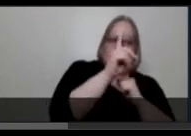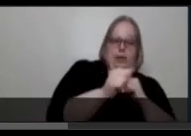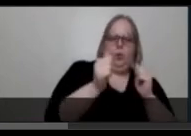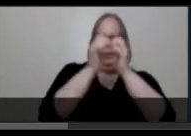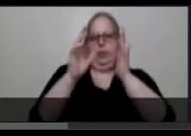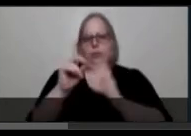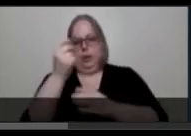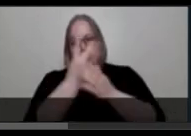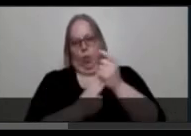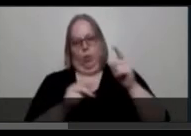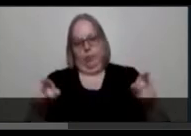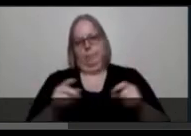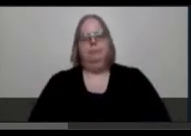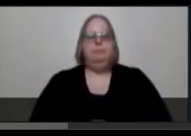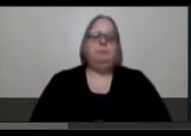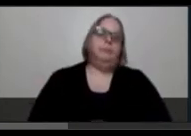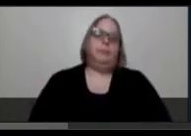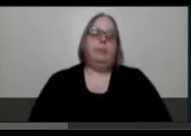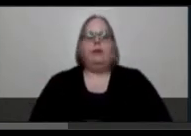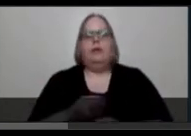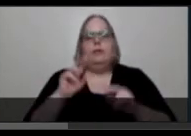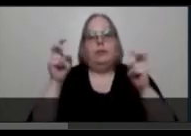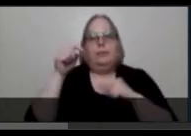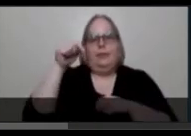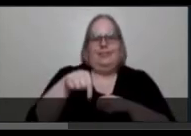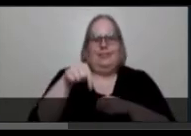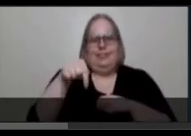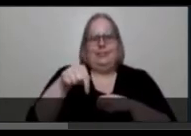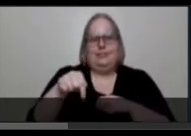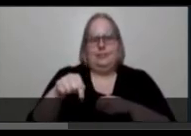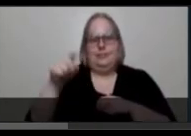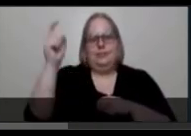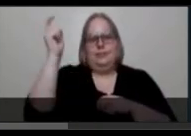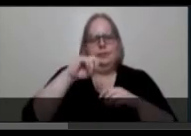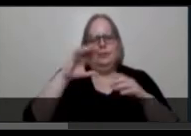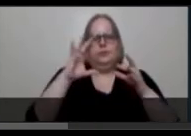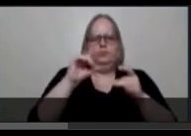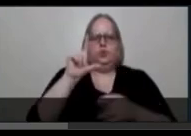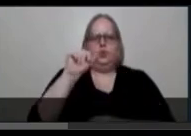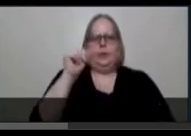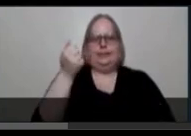The main topic of this presentation is their 2016 production, “Birthing, Dying, Becoming